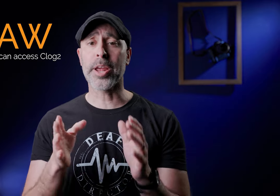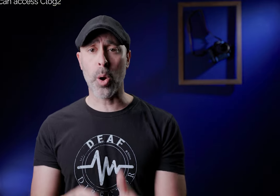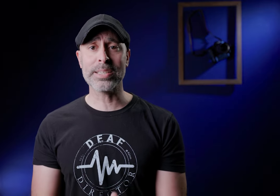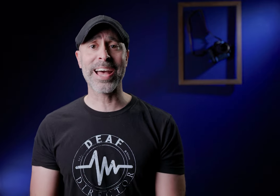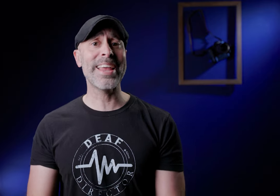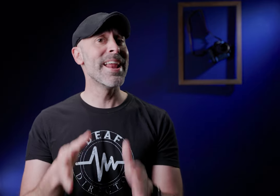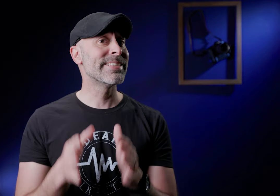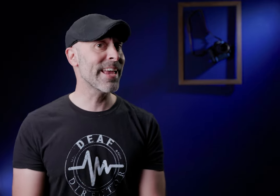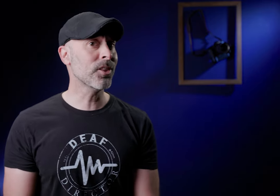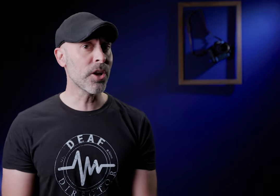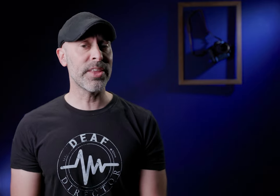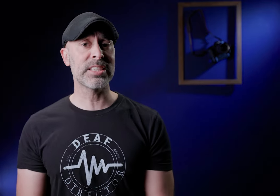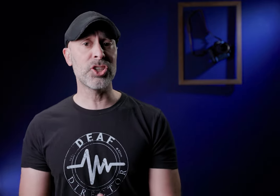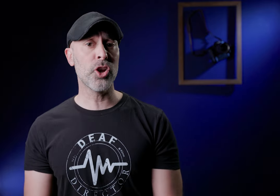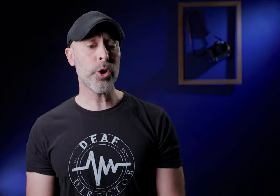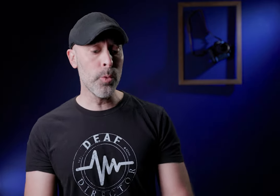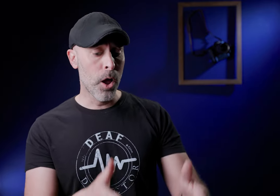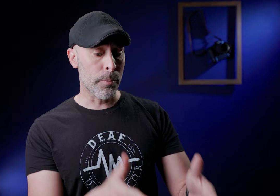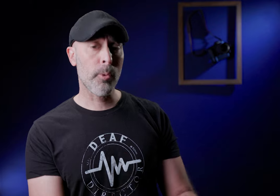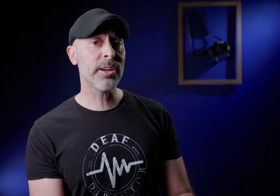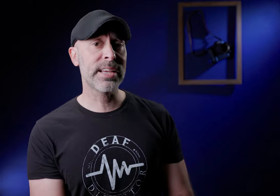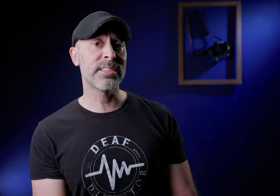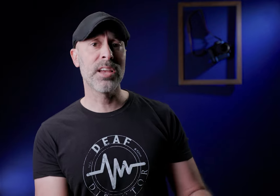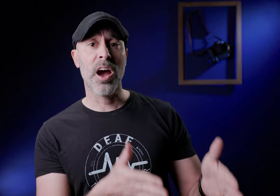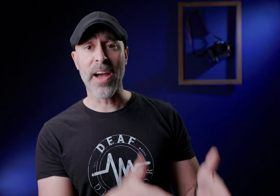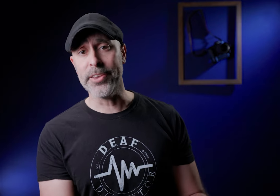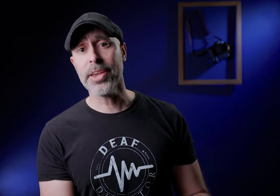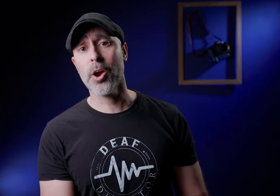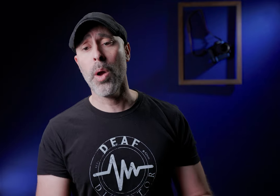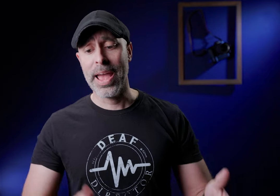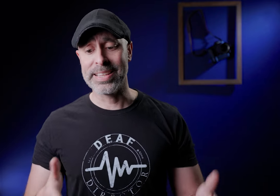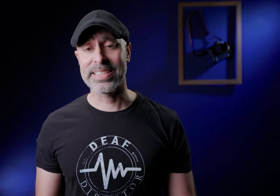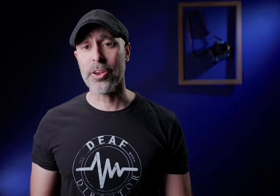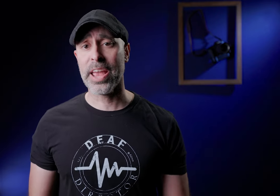go outside take a look at this and show you the processes of how you can go and set your Canon